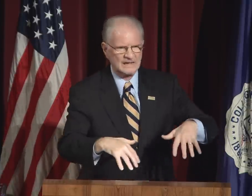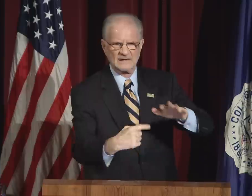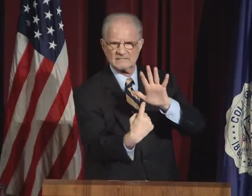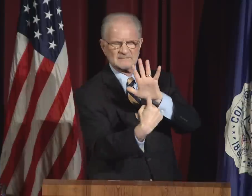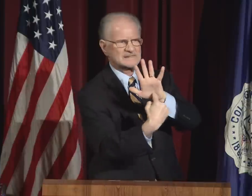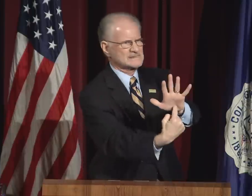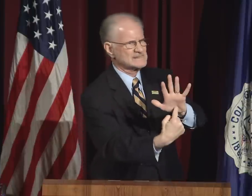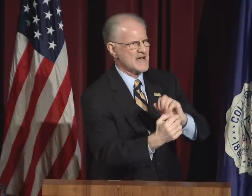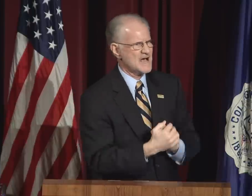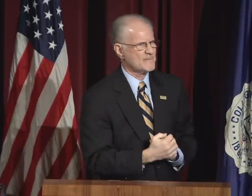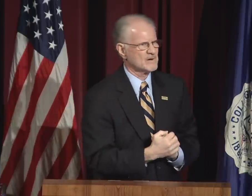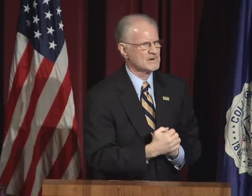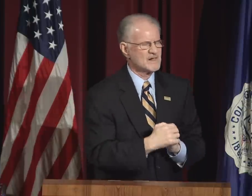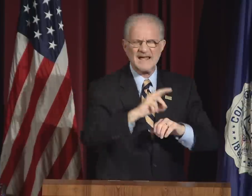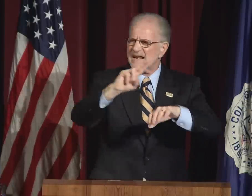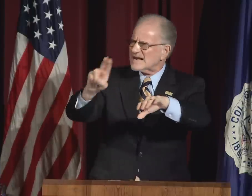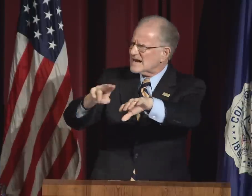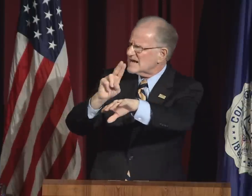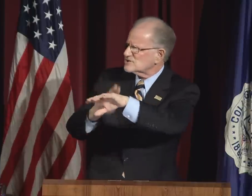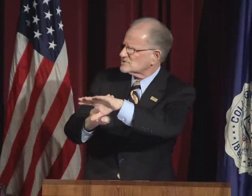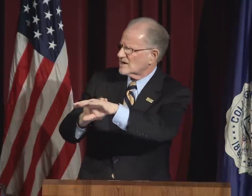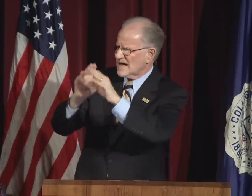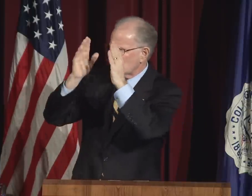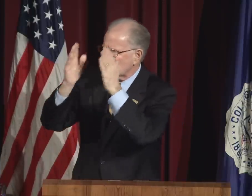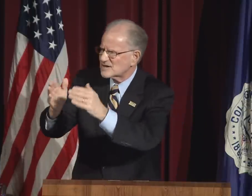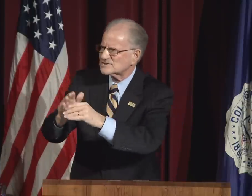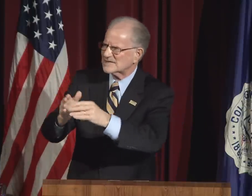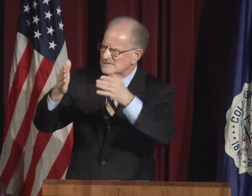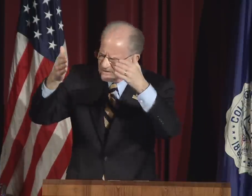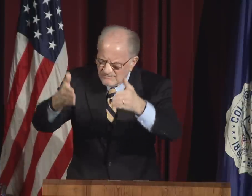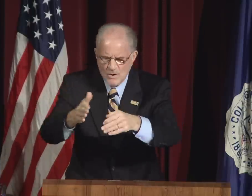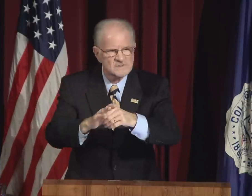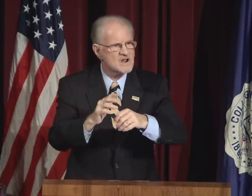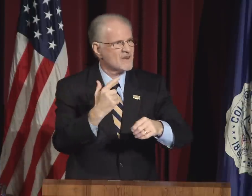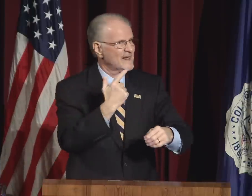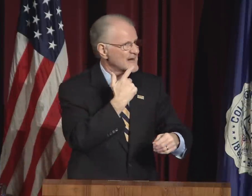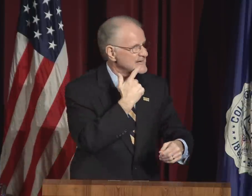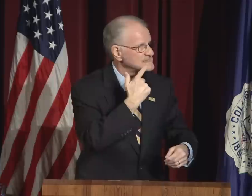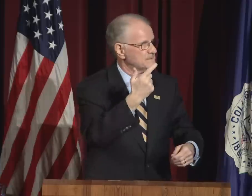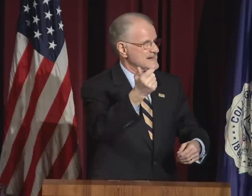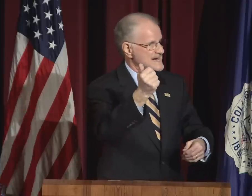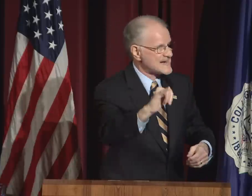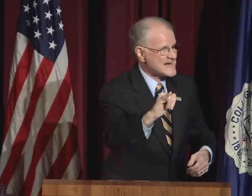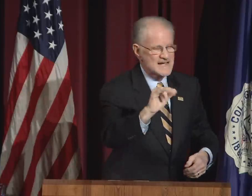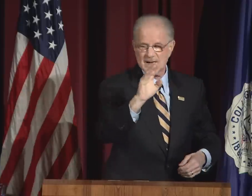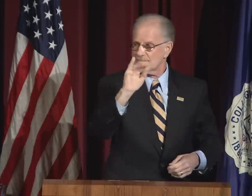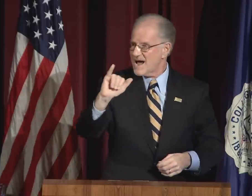with a absolutely stunning example.